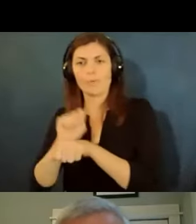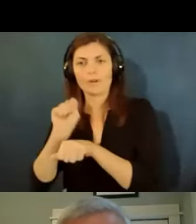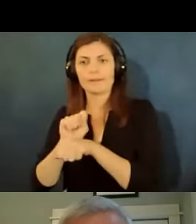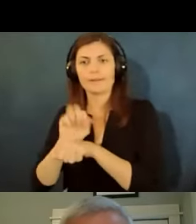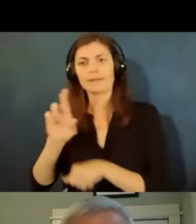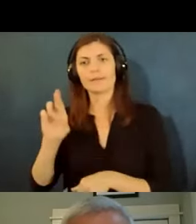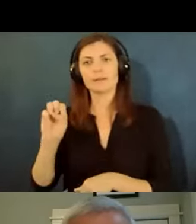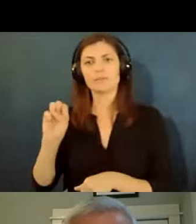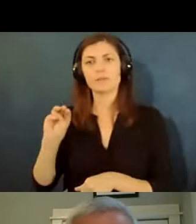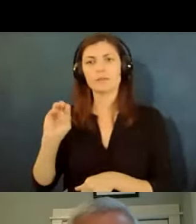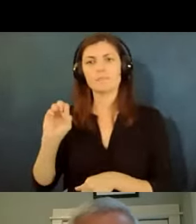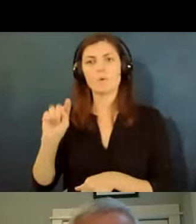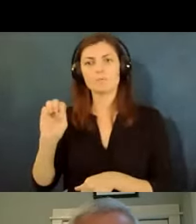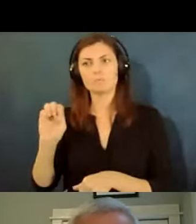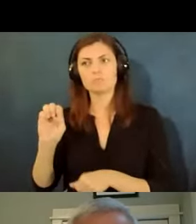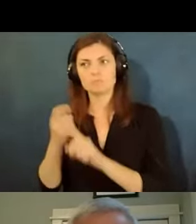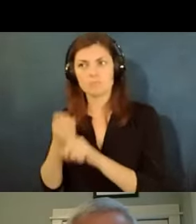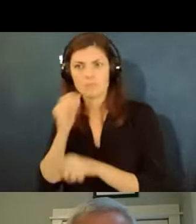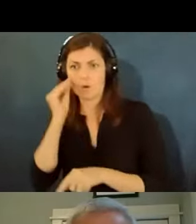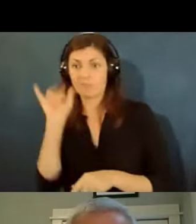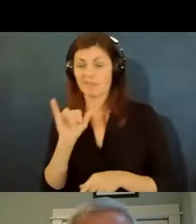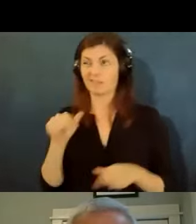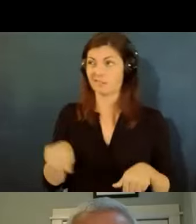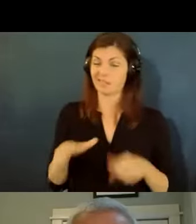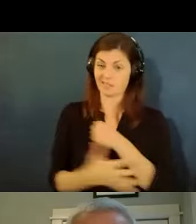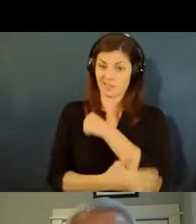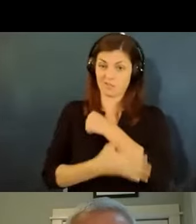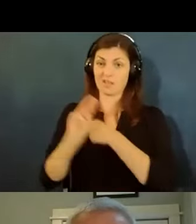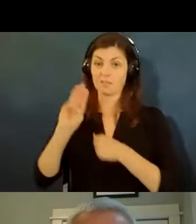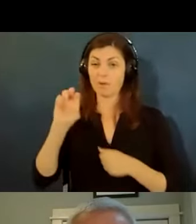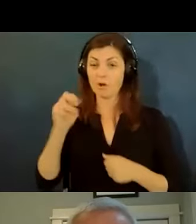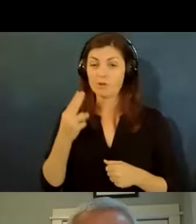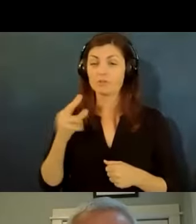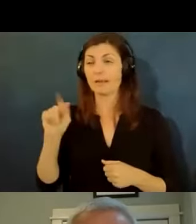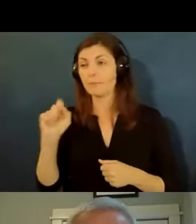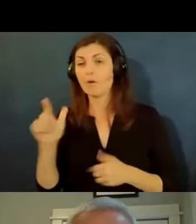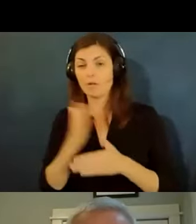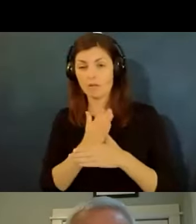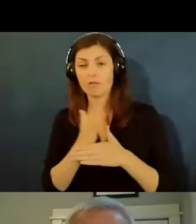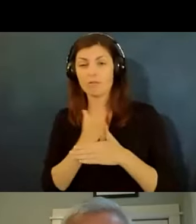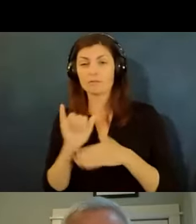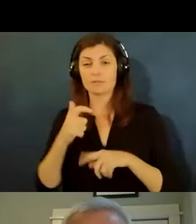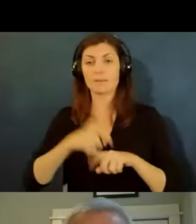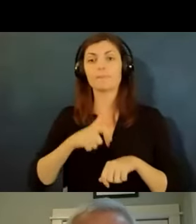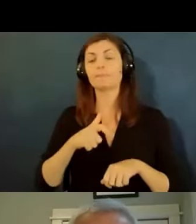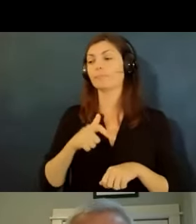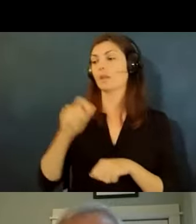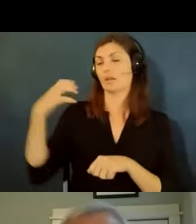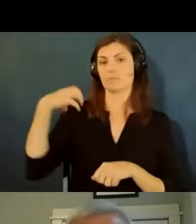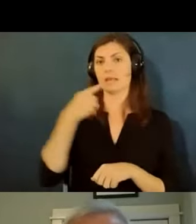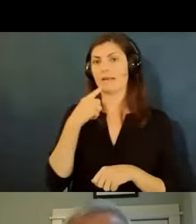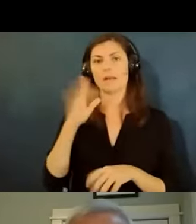march or april uh in this country um the employer was saying okay everybody you know work from